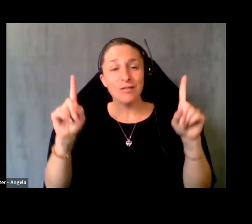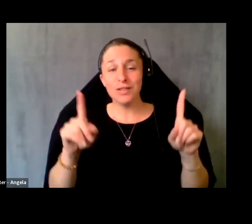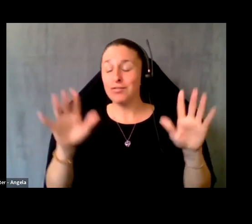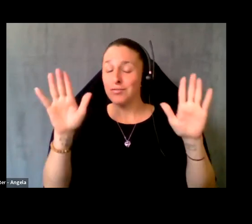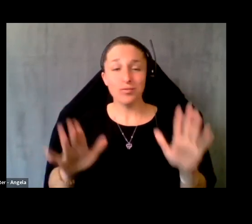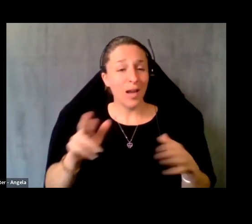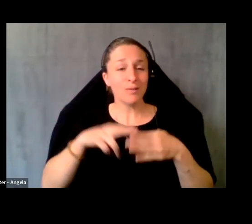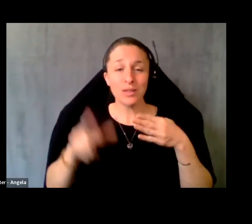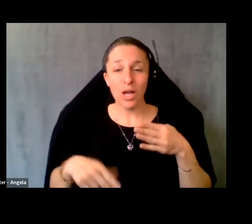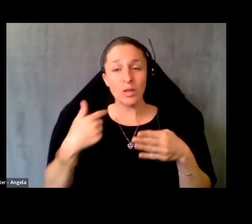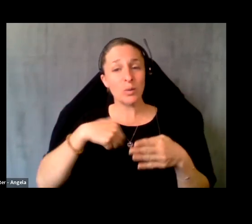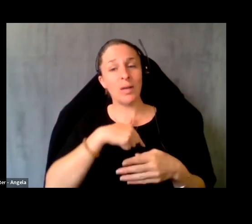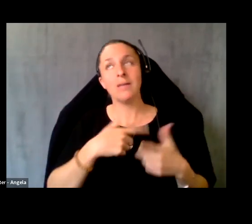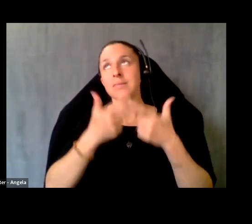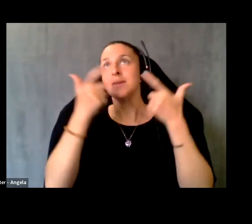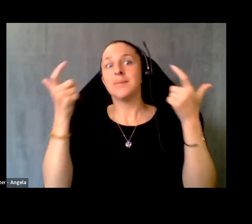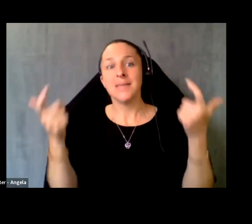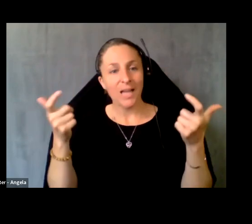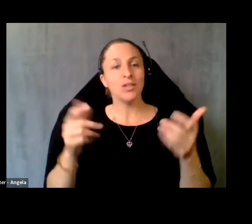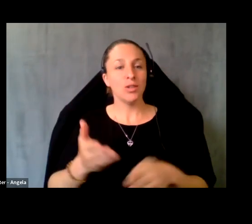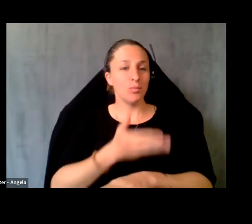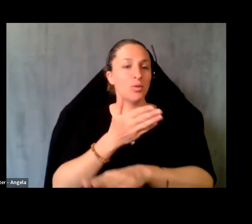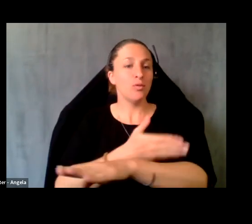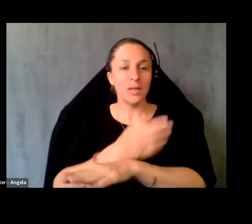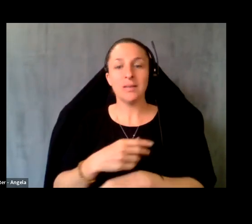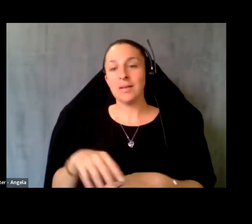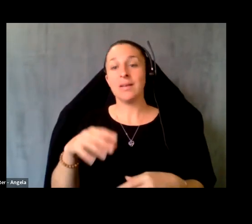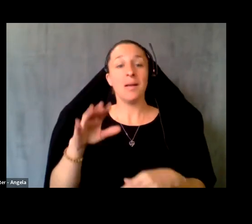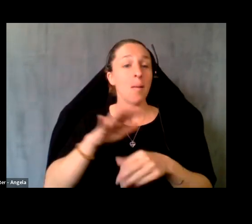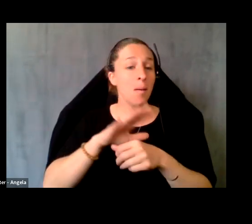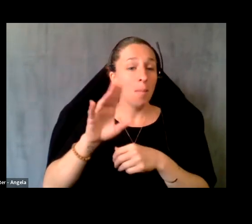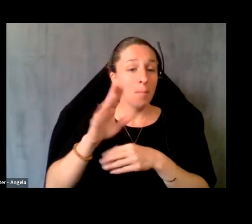we've had substantial improvements in hemoglobin, a one, c. And blood pressure for these patients,